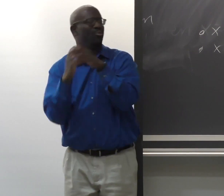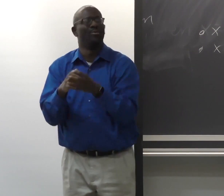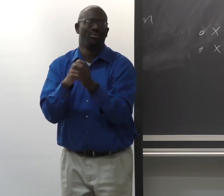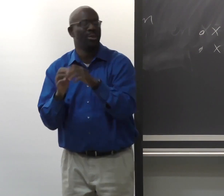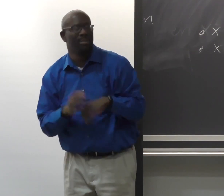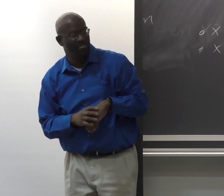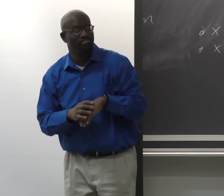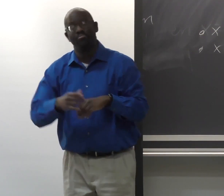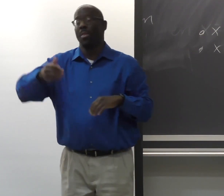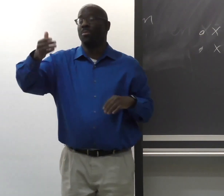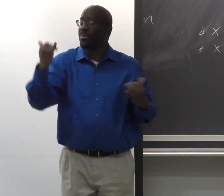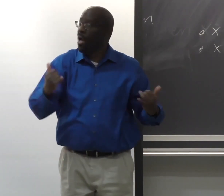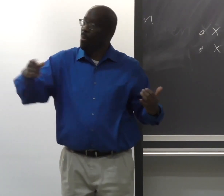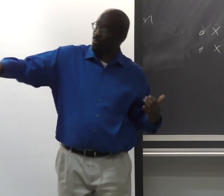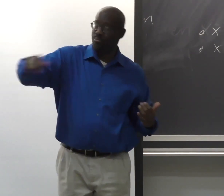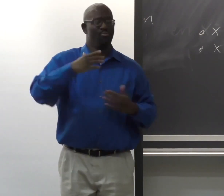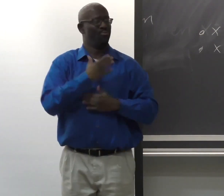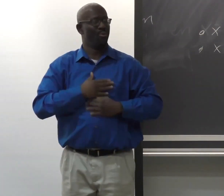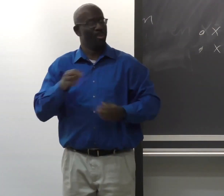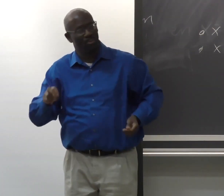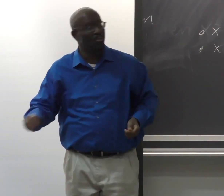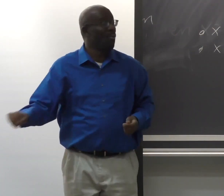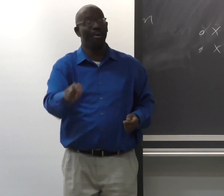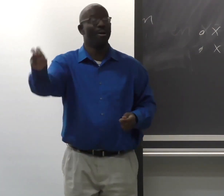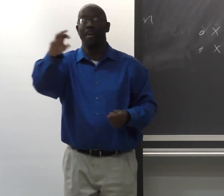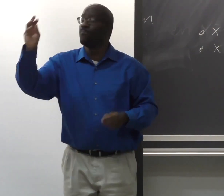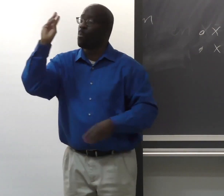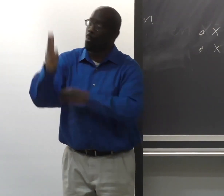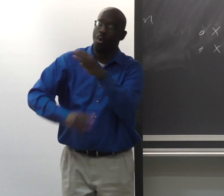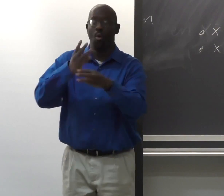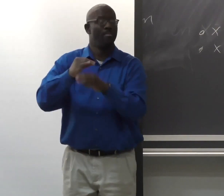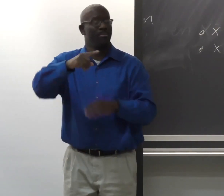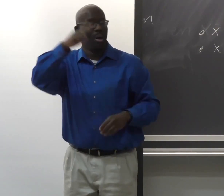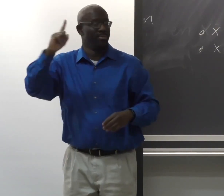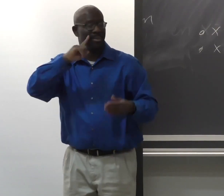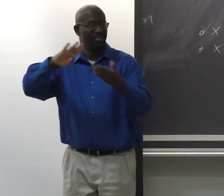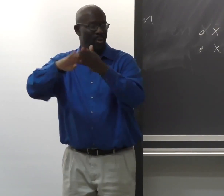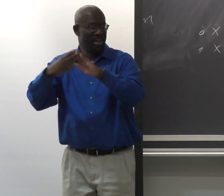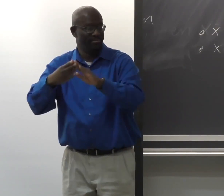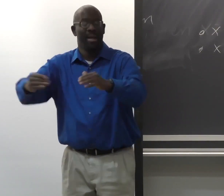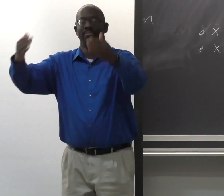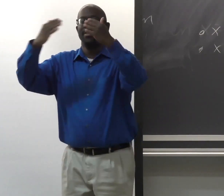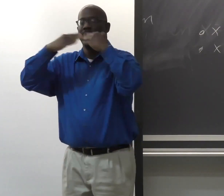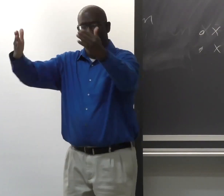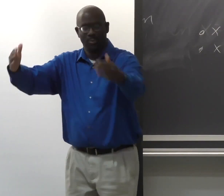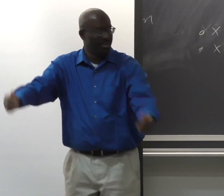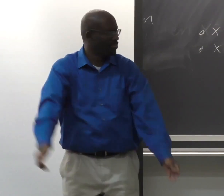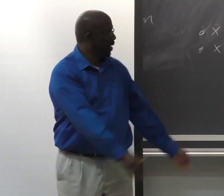There's all this complexity and intersectionality. And so now, the world of the Black deaf community, you've